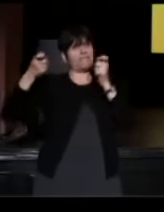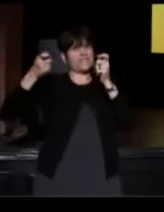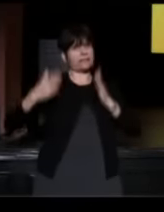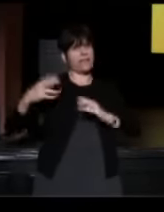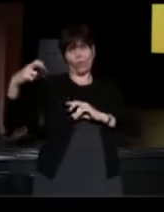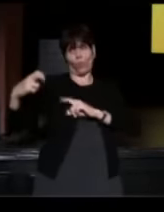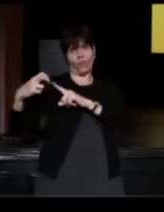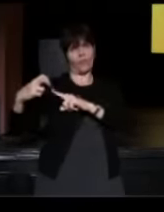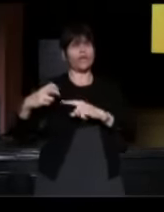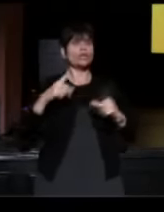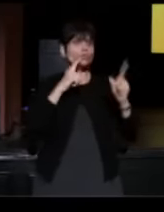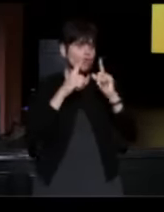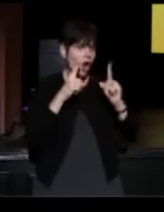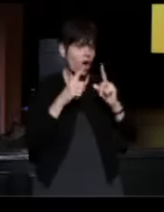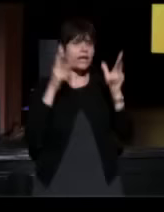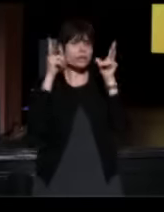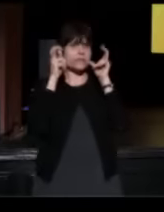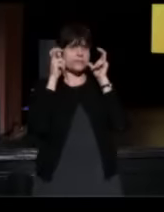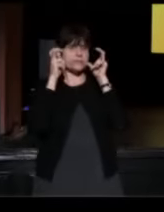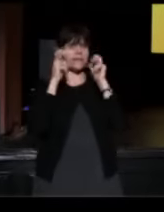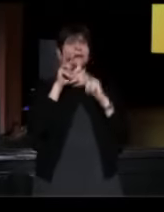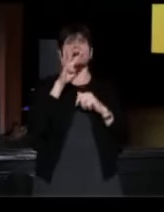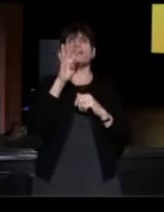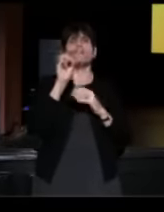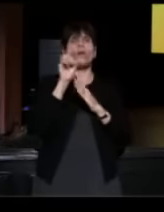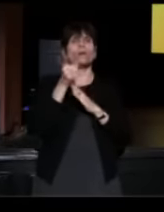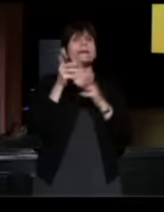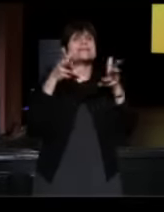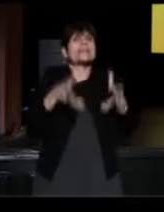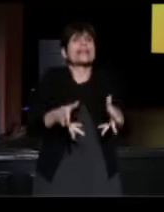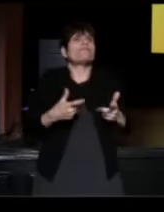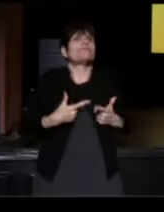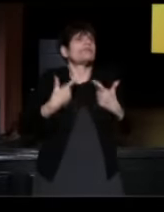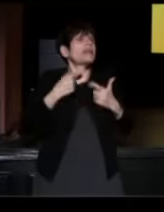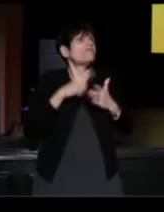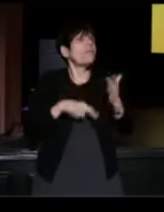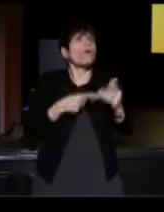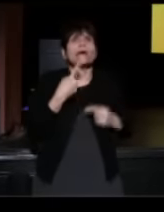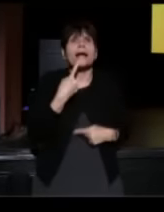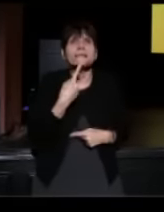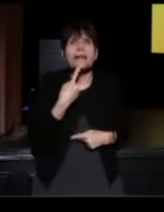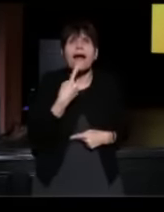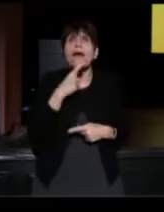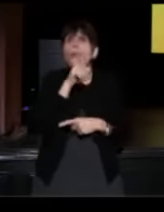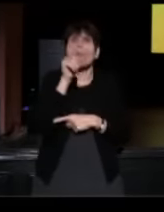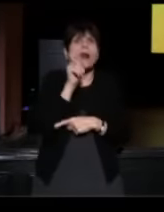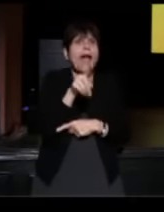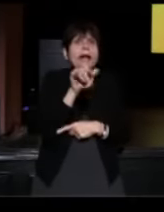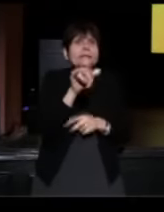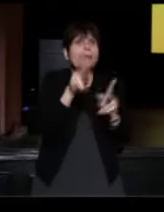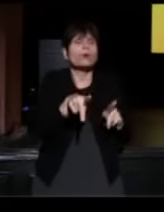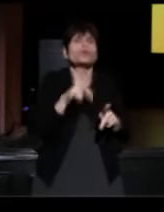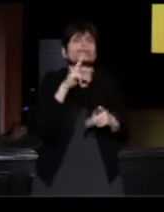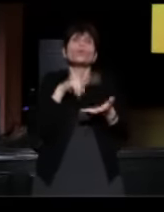Many people think of it as, "If I had 40 minutes left to live, what would I say and ask of this person who means so much to me?"